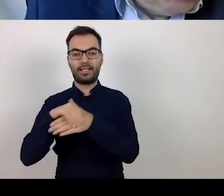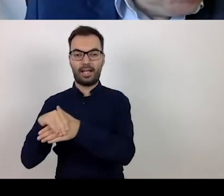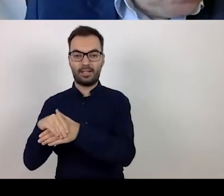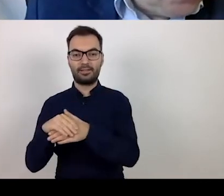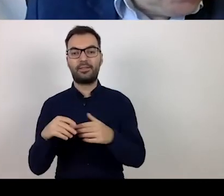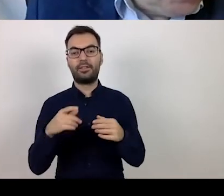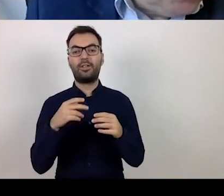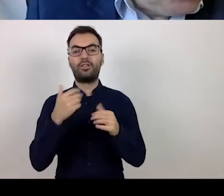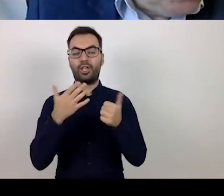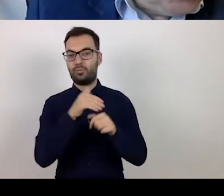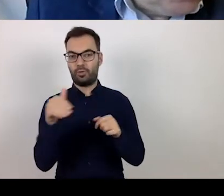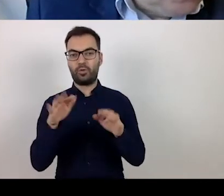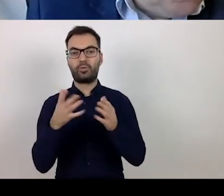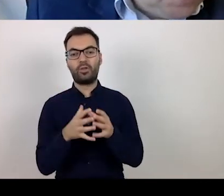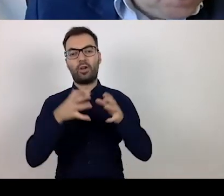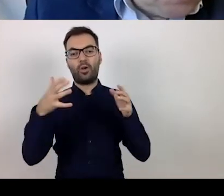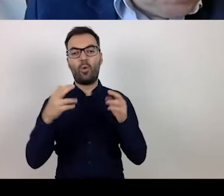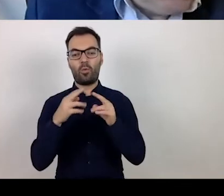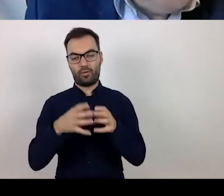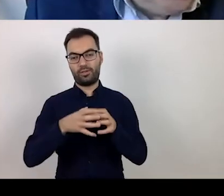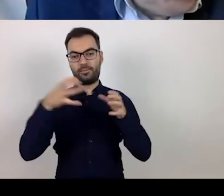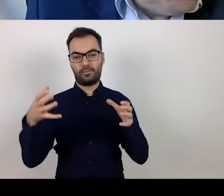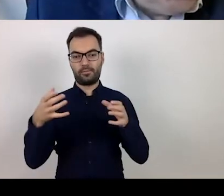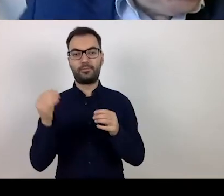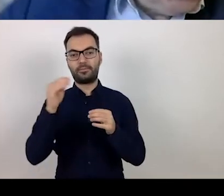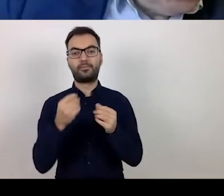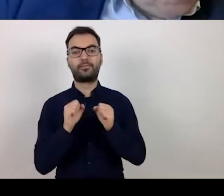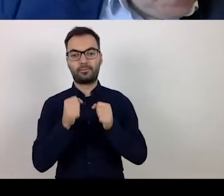These agreements will be extended to cover the activities aimed at